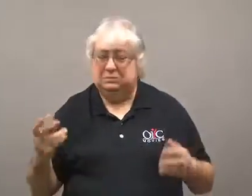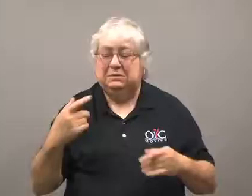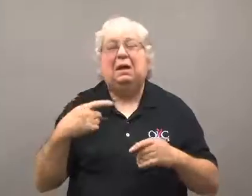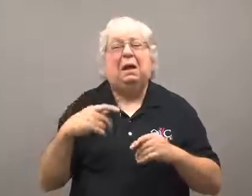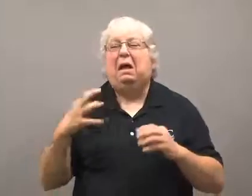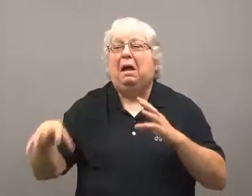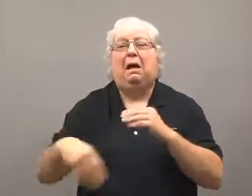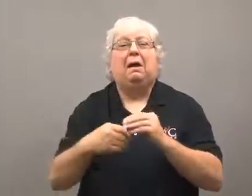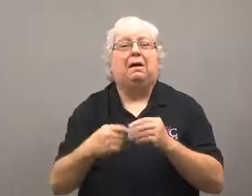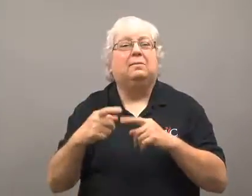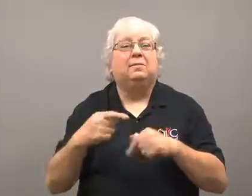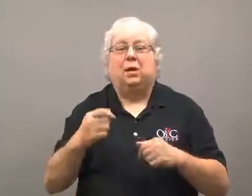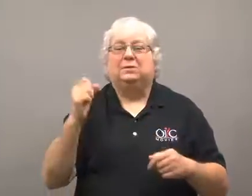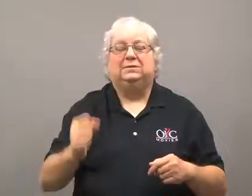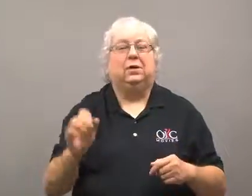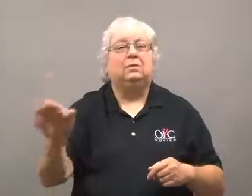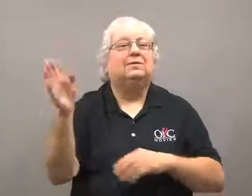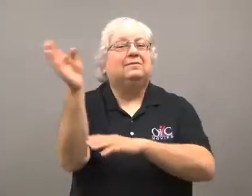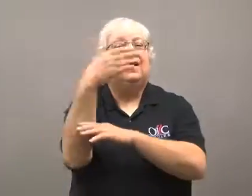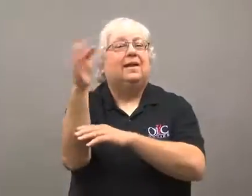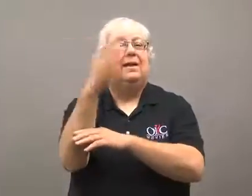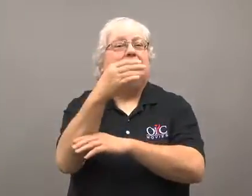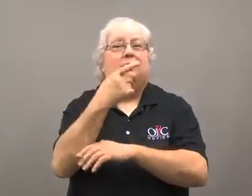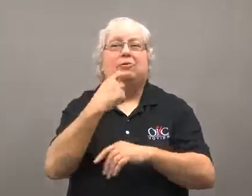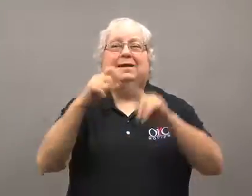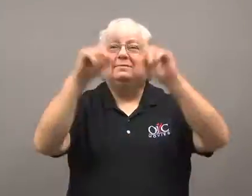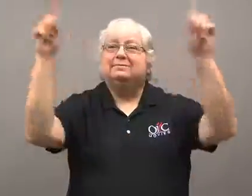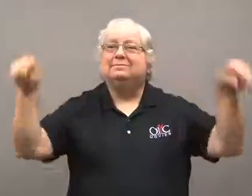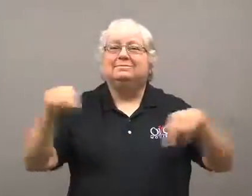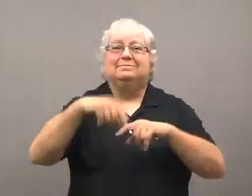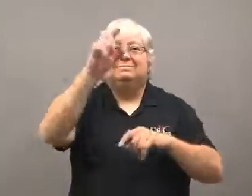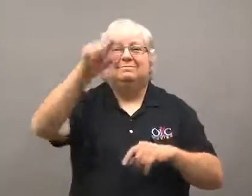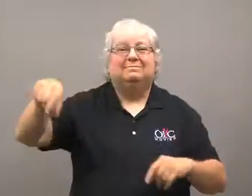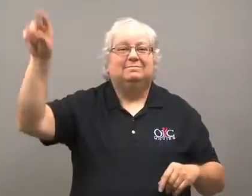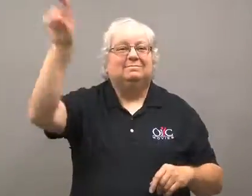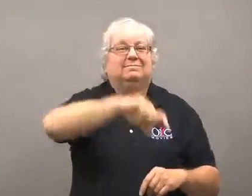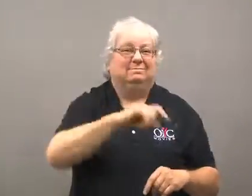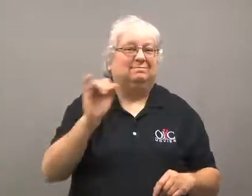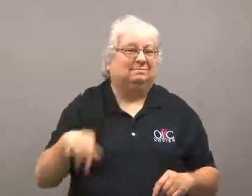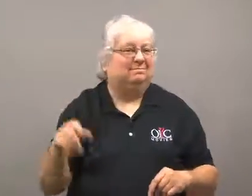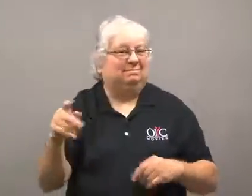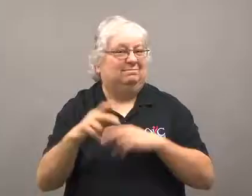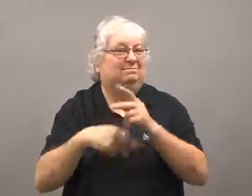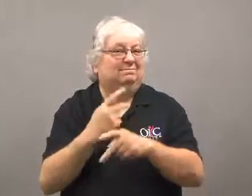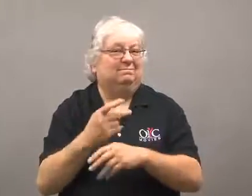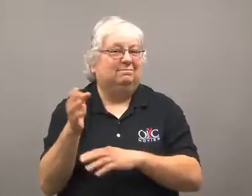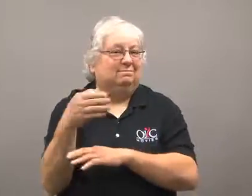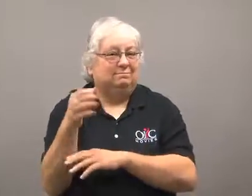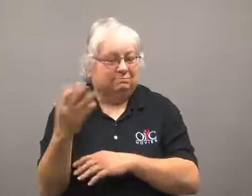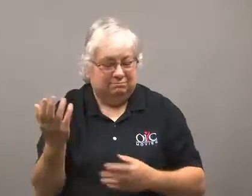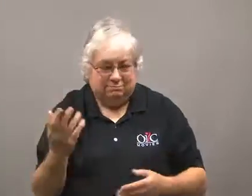It went on to cover the role of the Confederate flag.